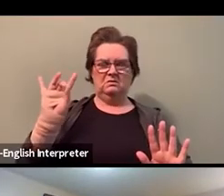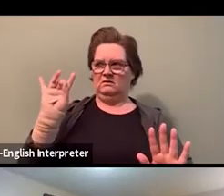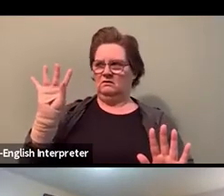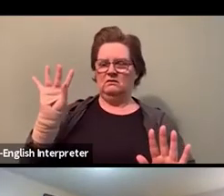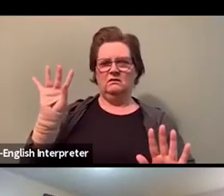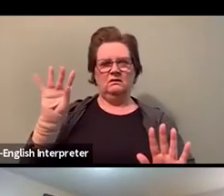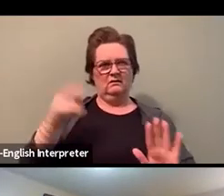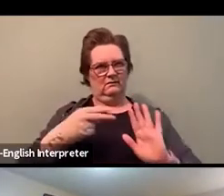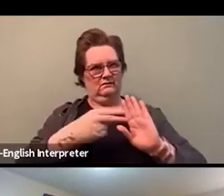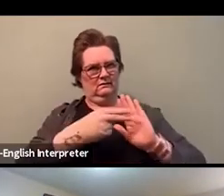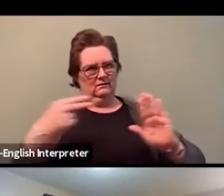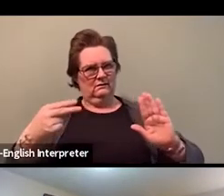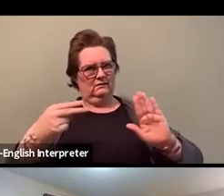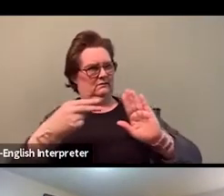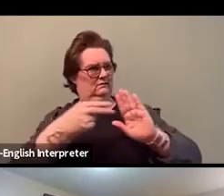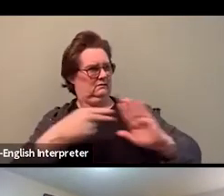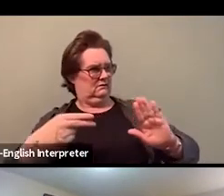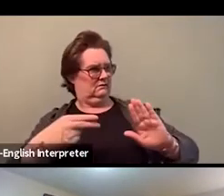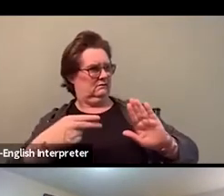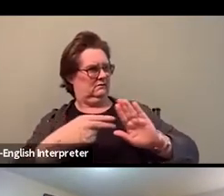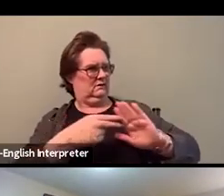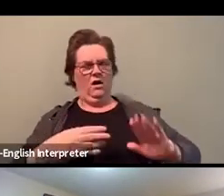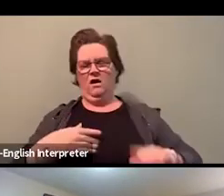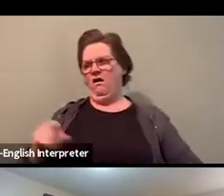as being aggressive versus assertive.